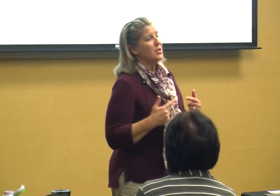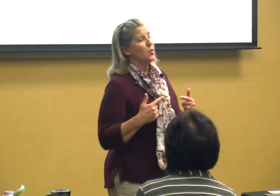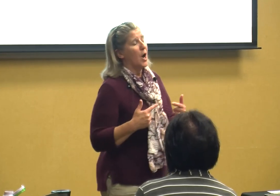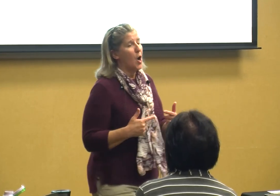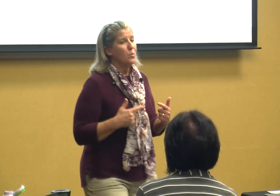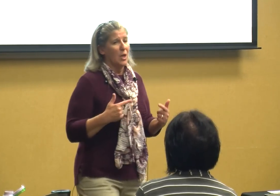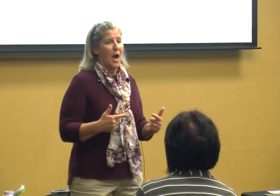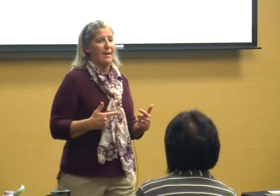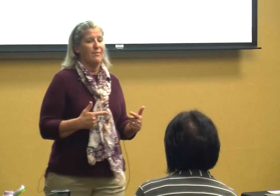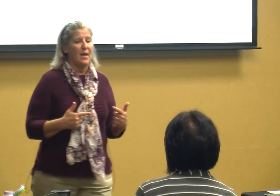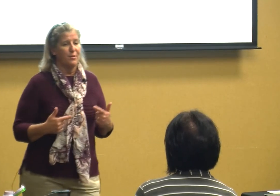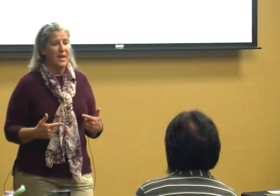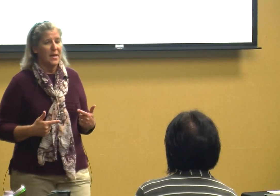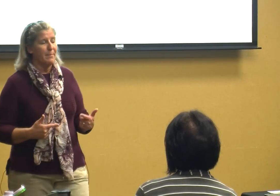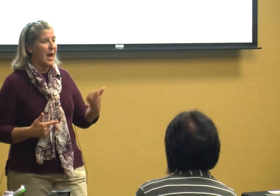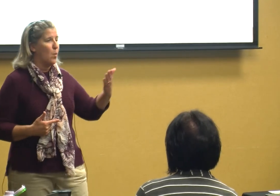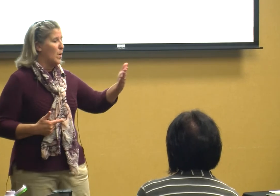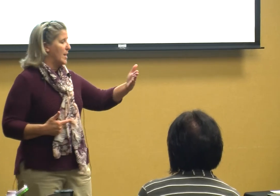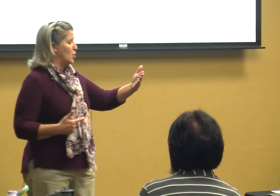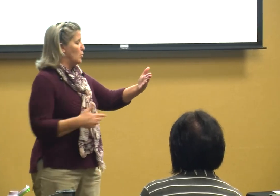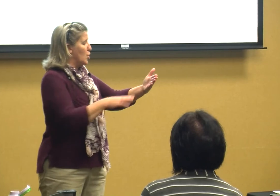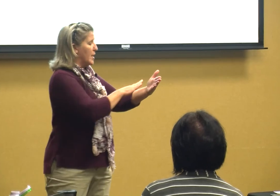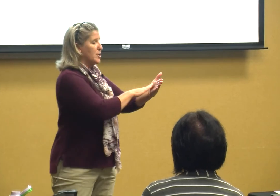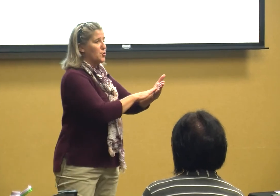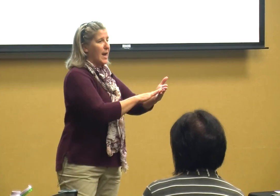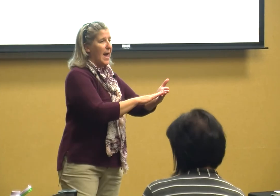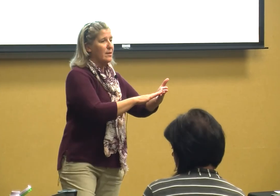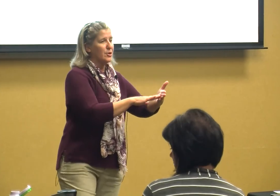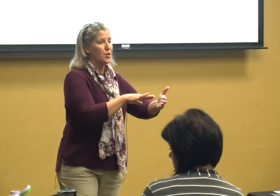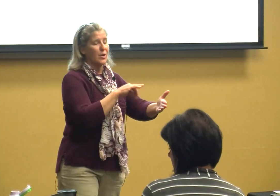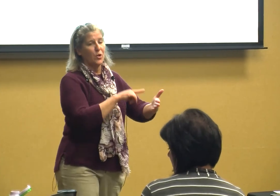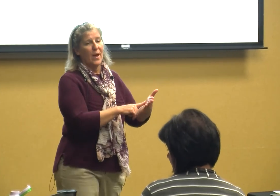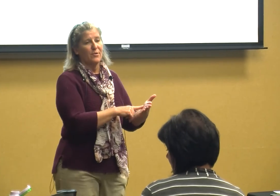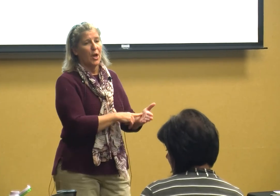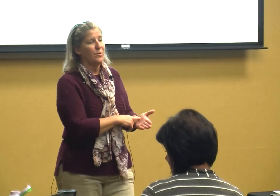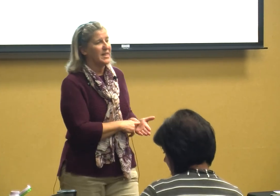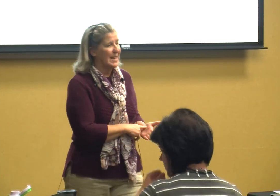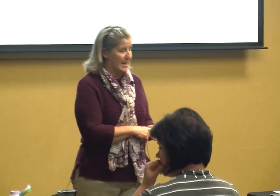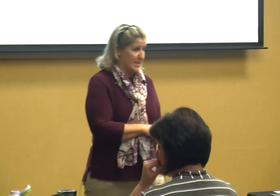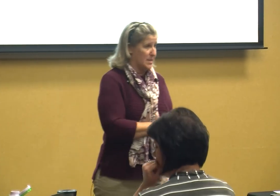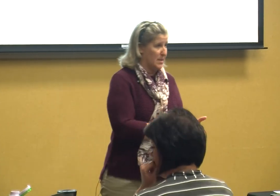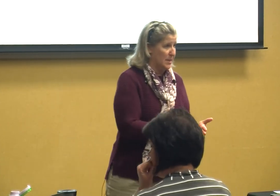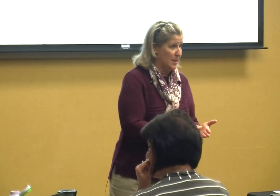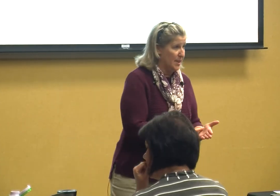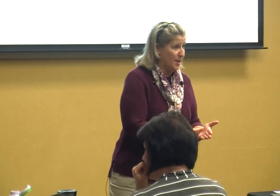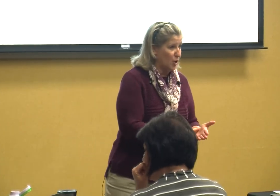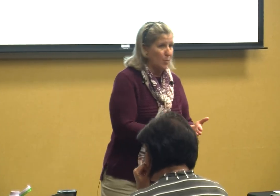your own life and think about when you look at your calendar and you have to go the dentist you